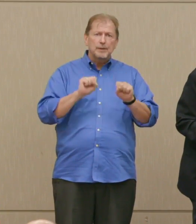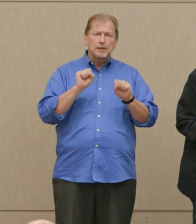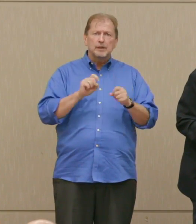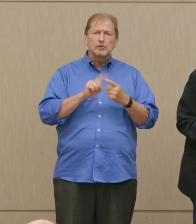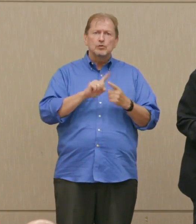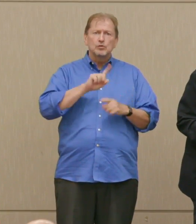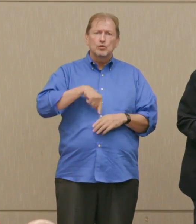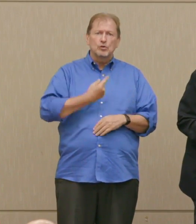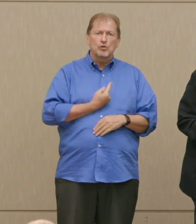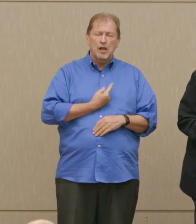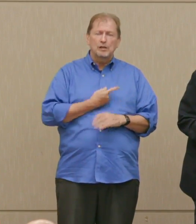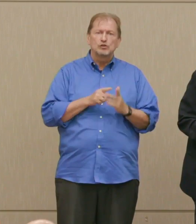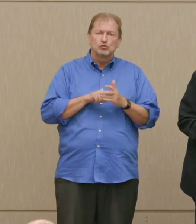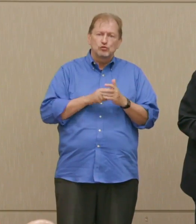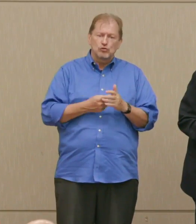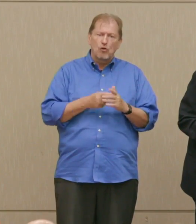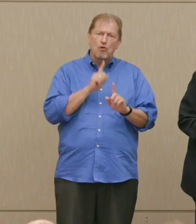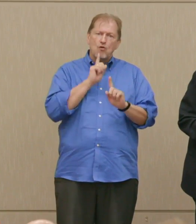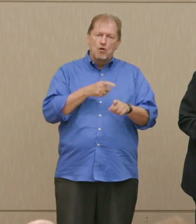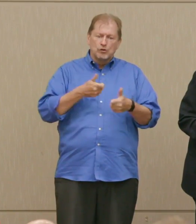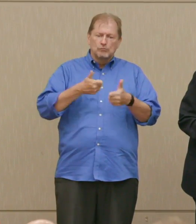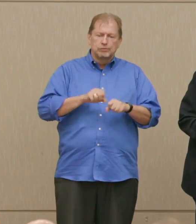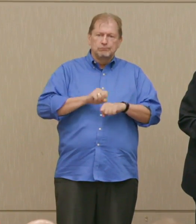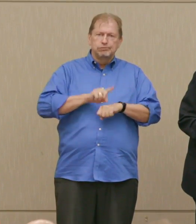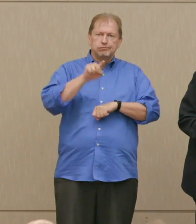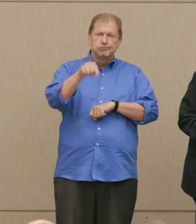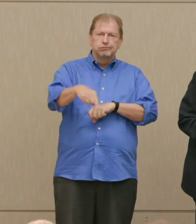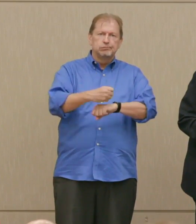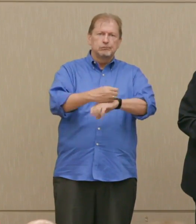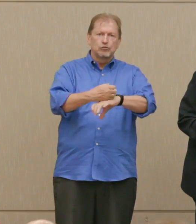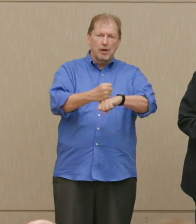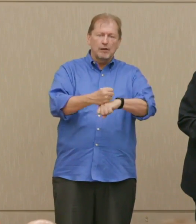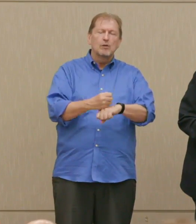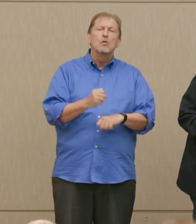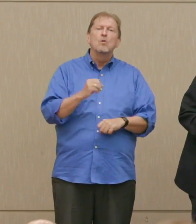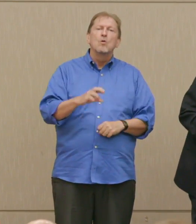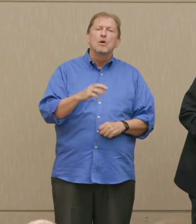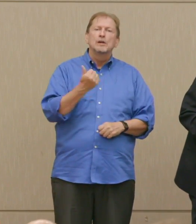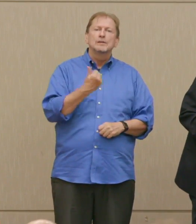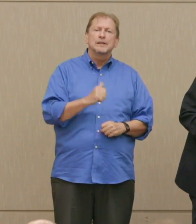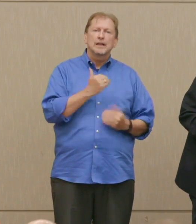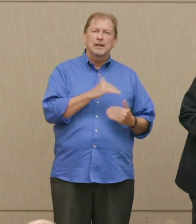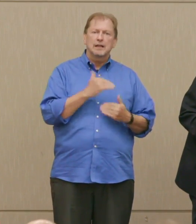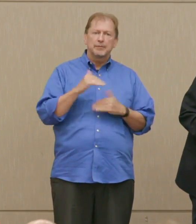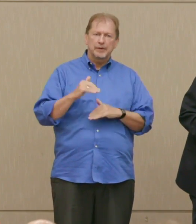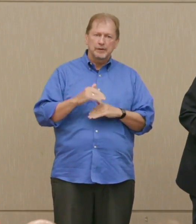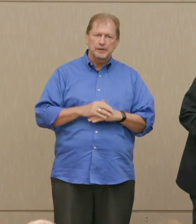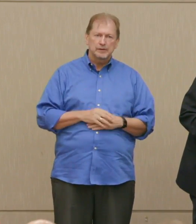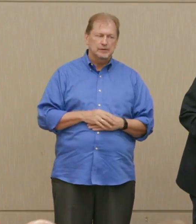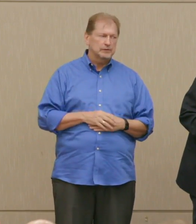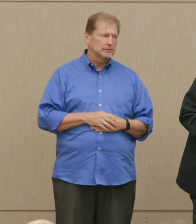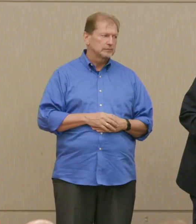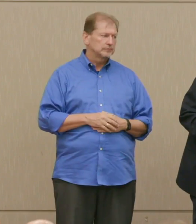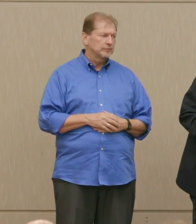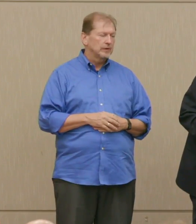order a nuclear strike, and if so, when and how did this originate, and if not, what are the safeguards?